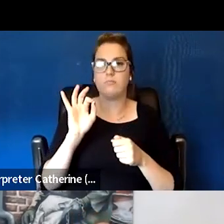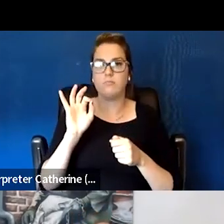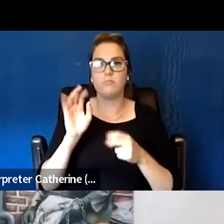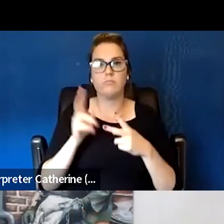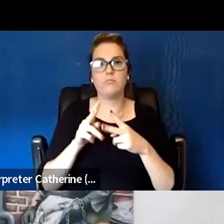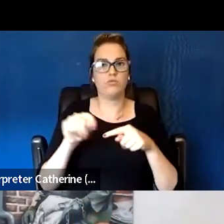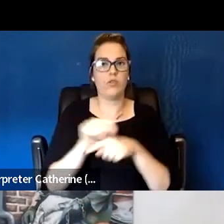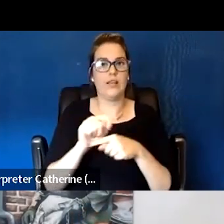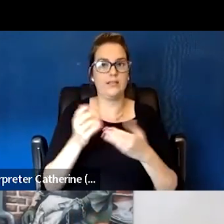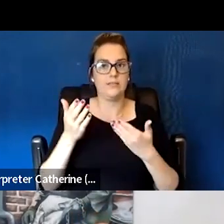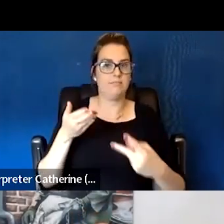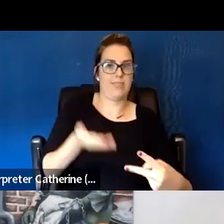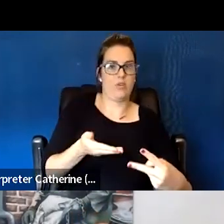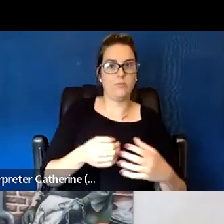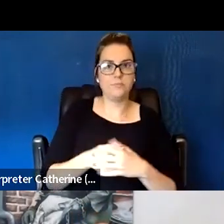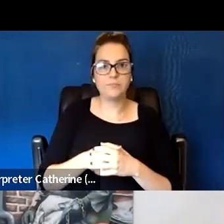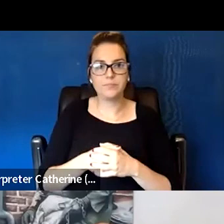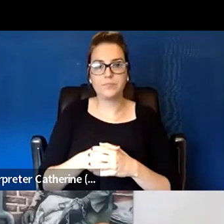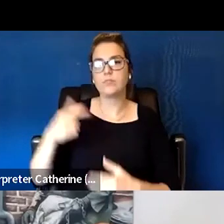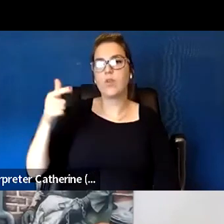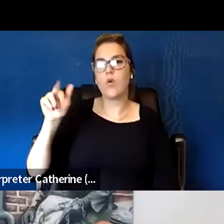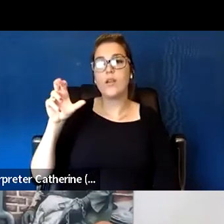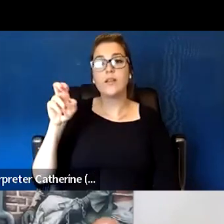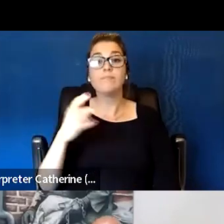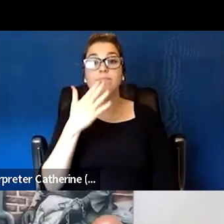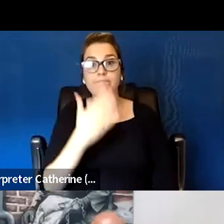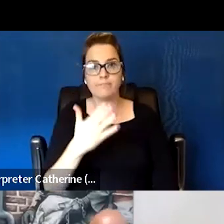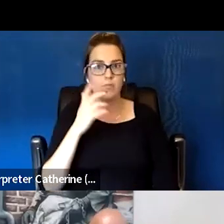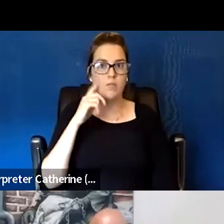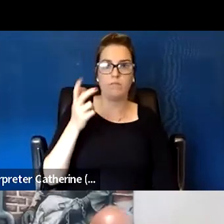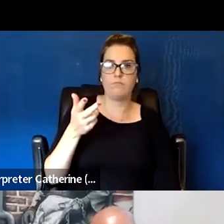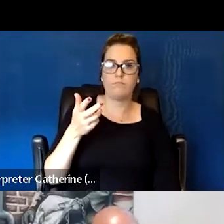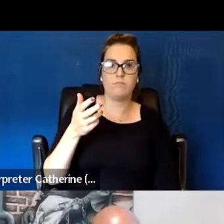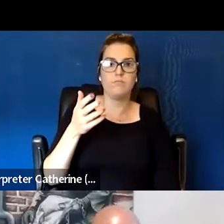And thank you for those of you, Andrew Spheres and Jay Boland for also sharing